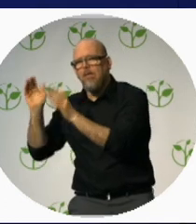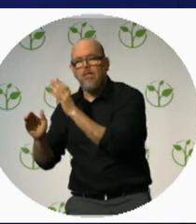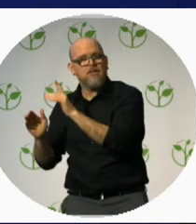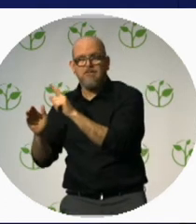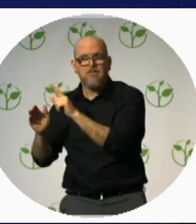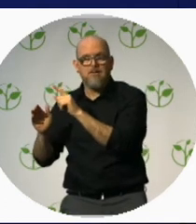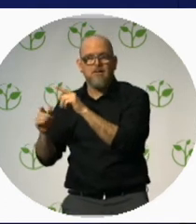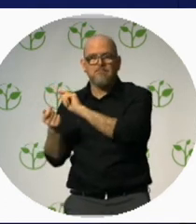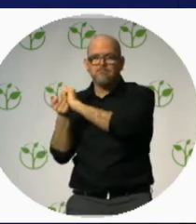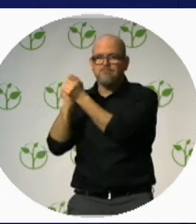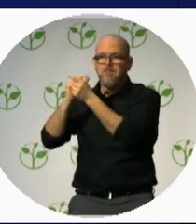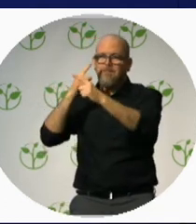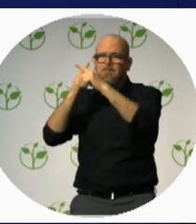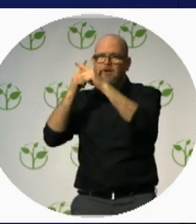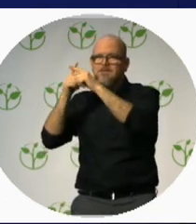We have work to do.